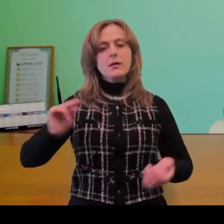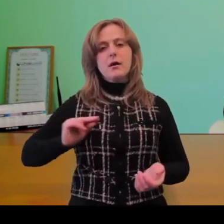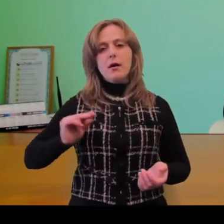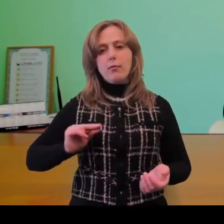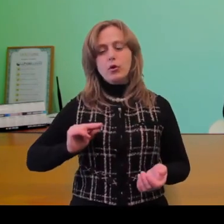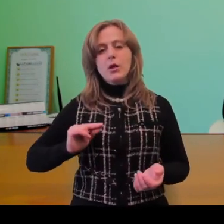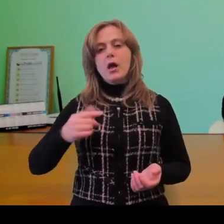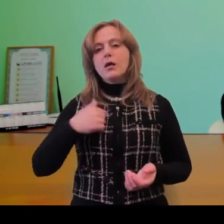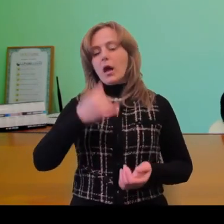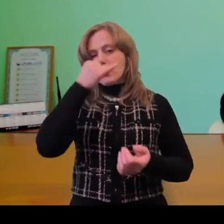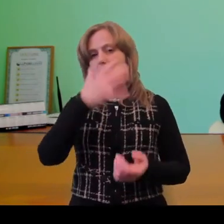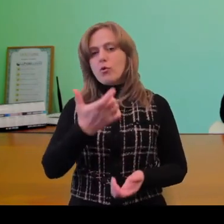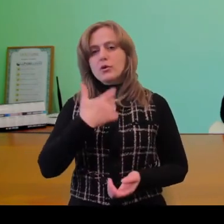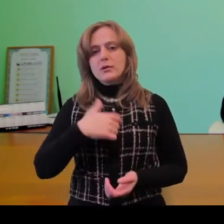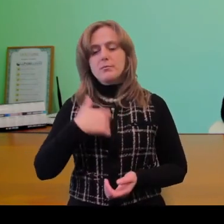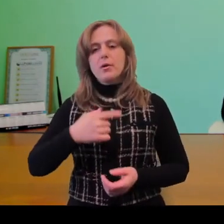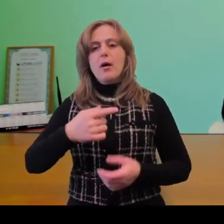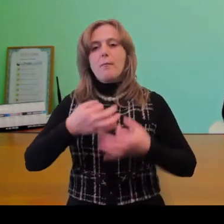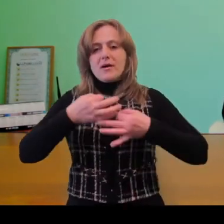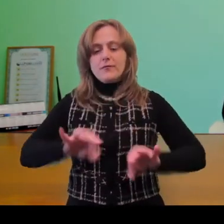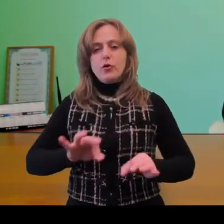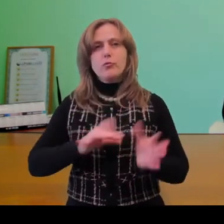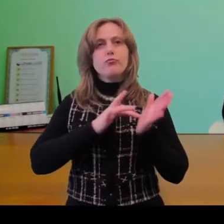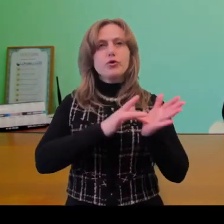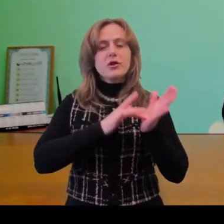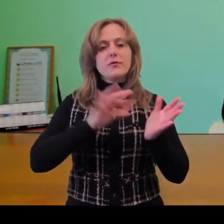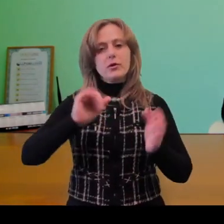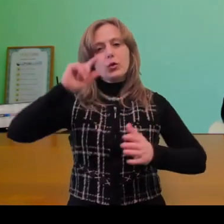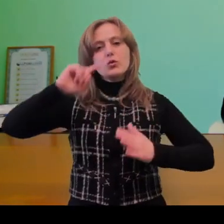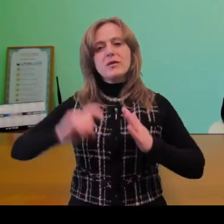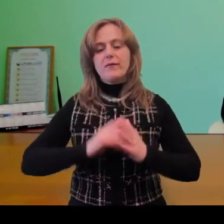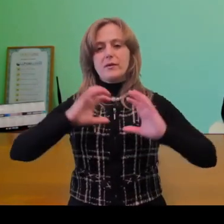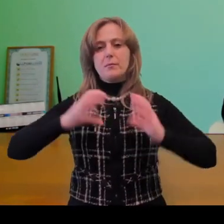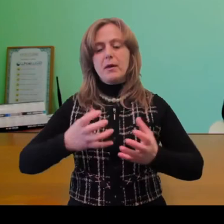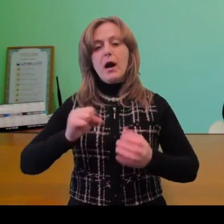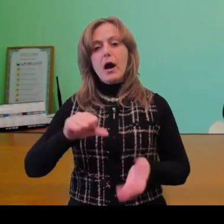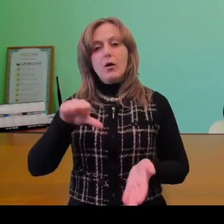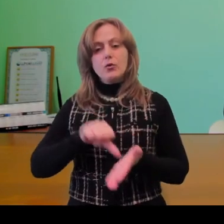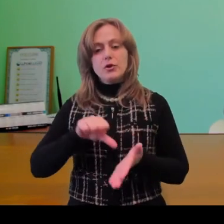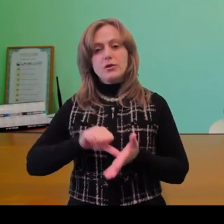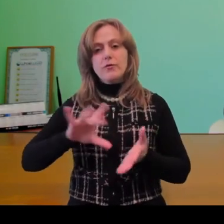I could not afford to travel with my family and see the world. Then I began to participate in the project,